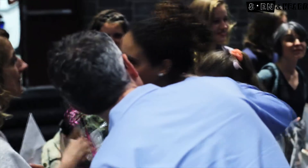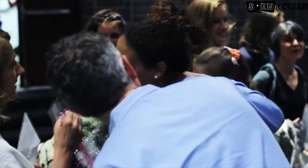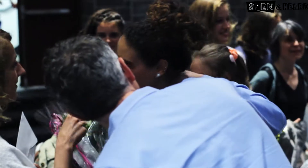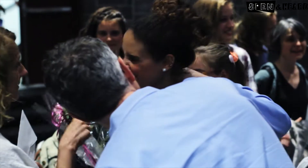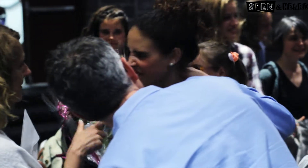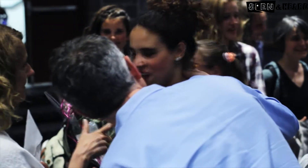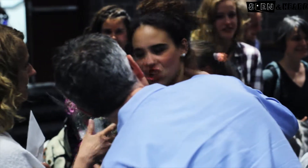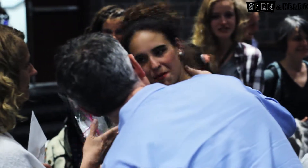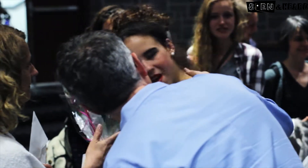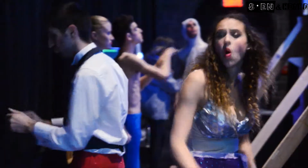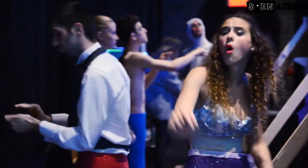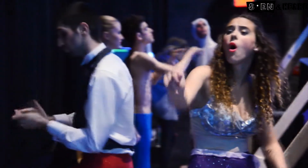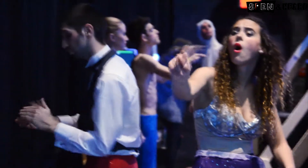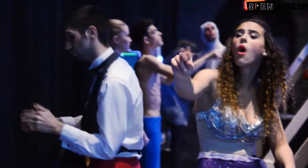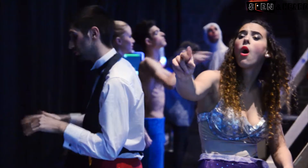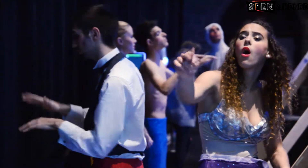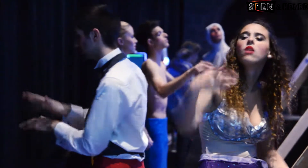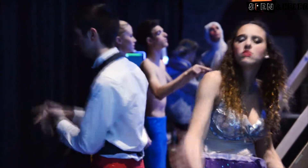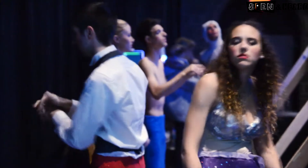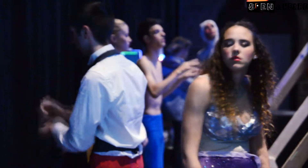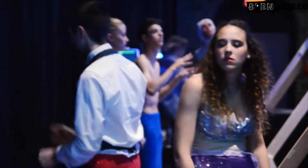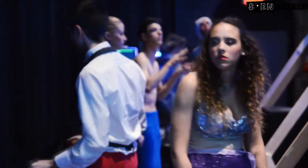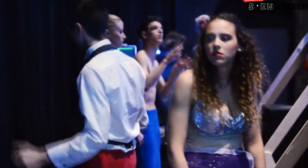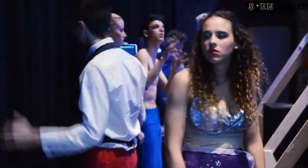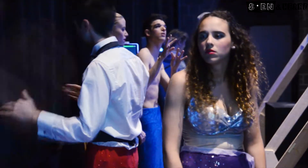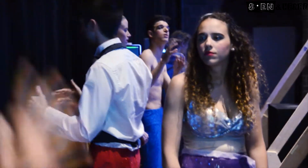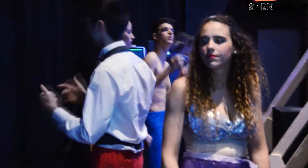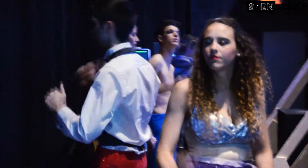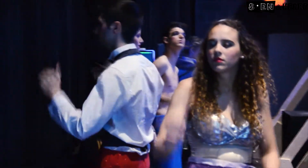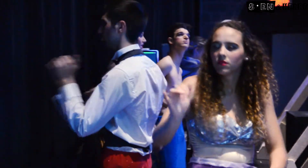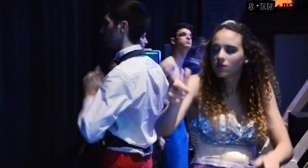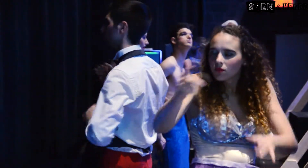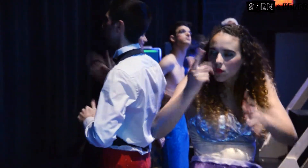I only started learning Lange de signes québécoise (LSQ) 4 years ago.